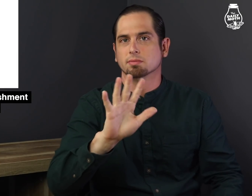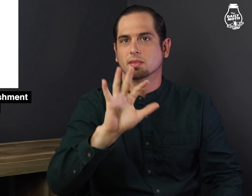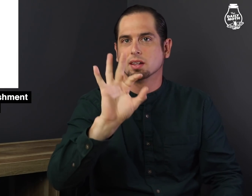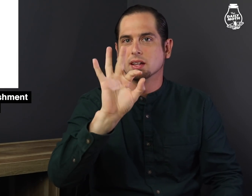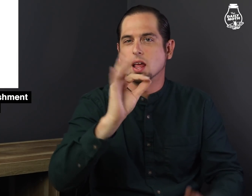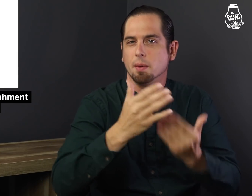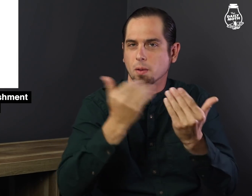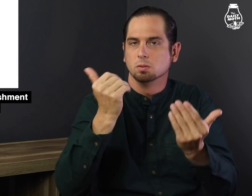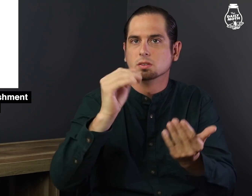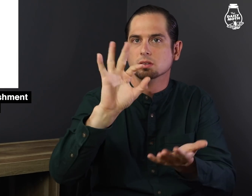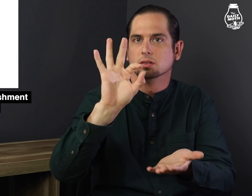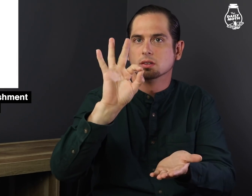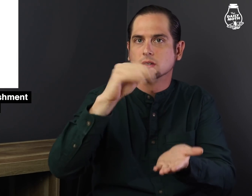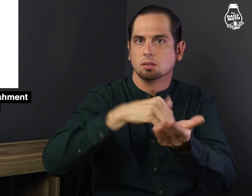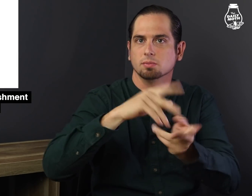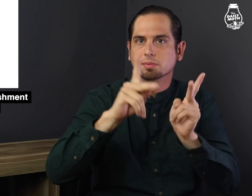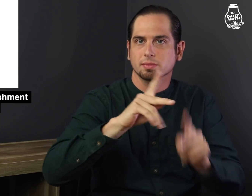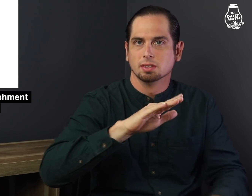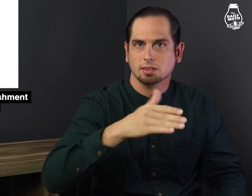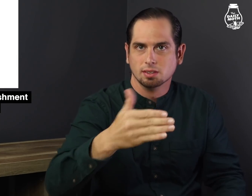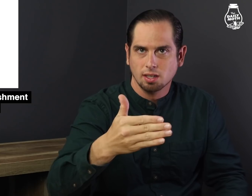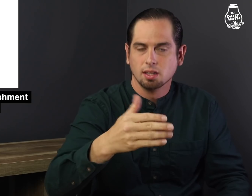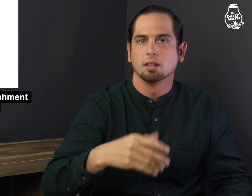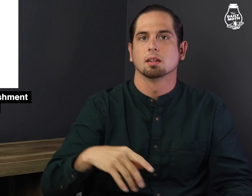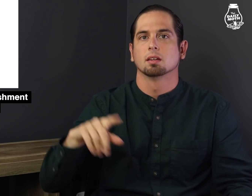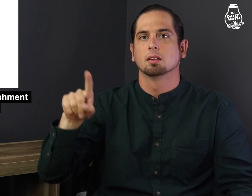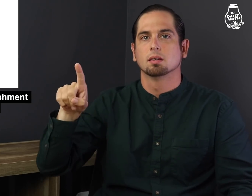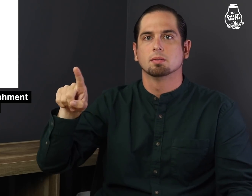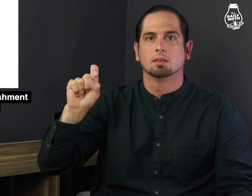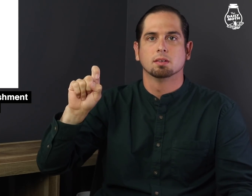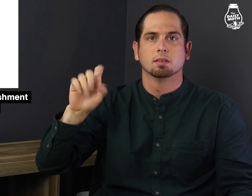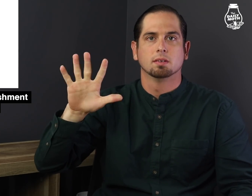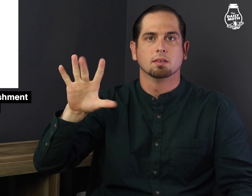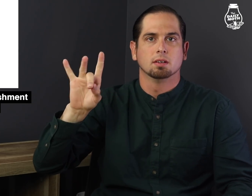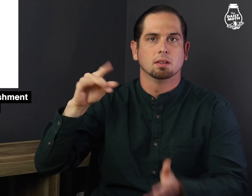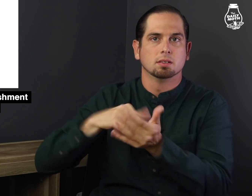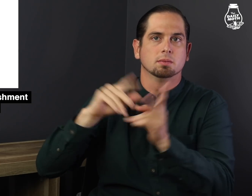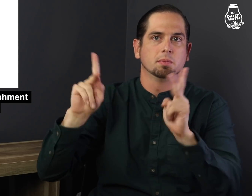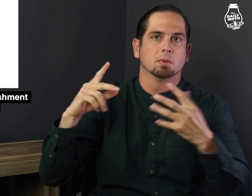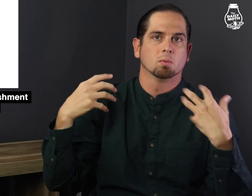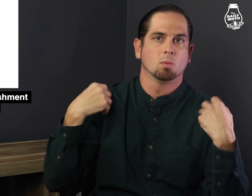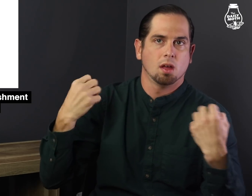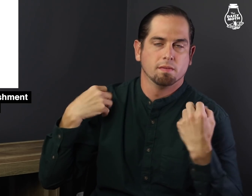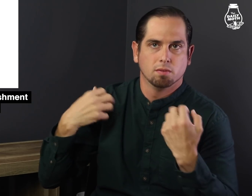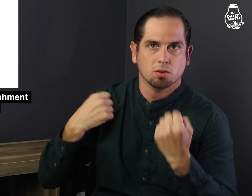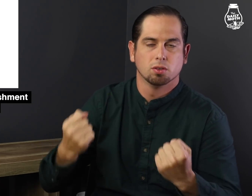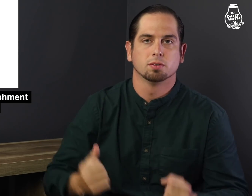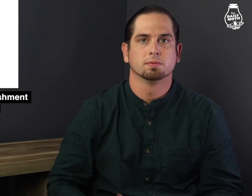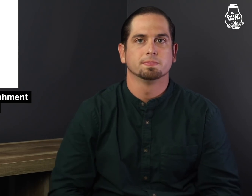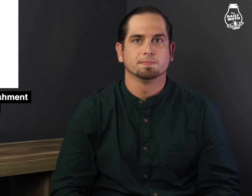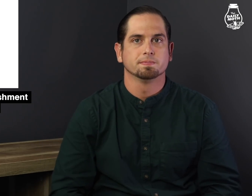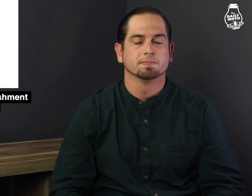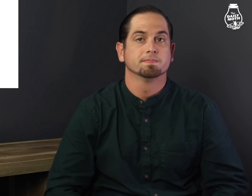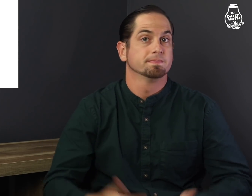Almost 9,000 have died while 158,000 people have recovered.